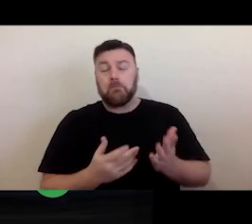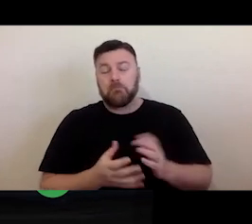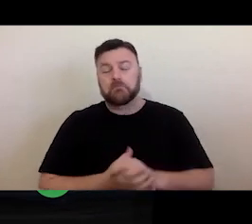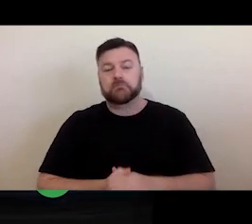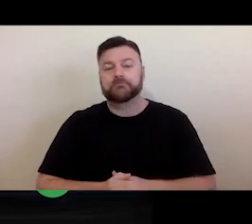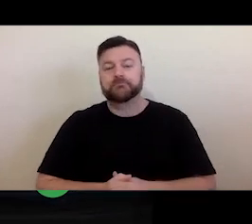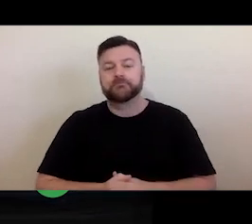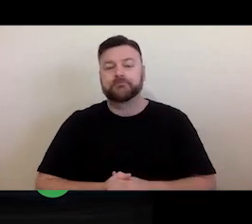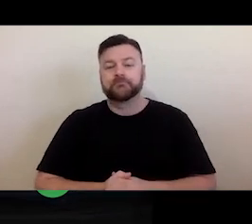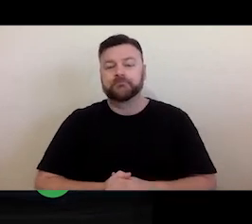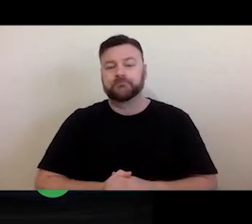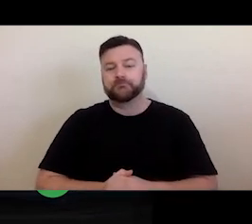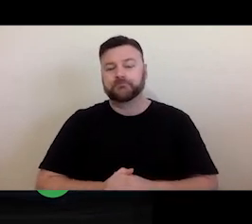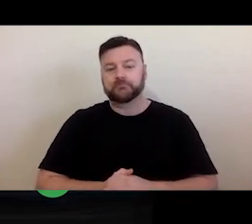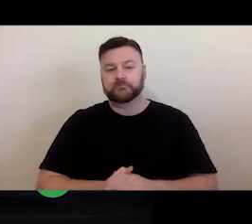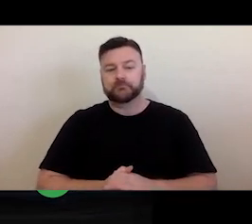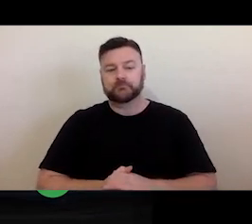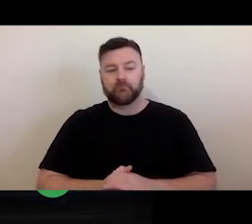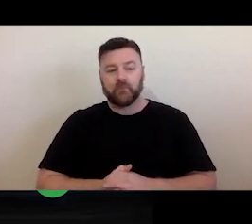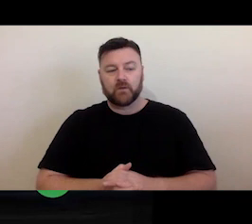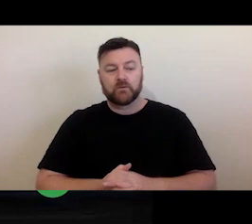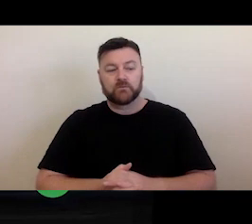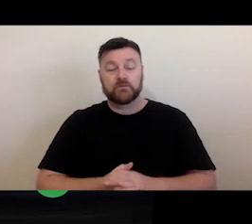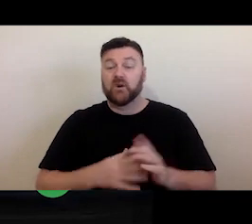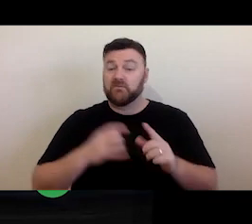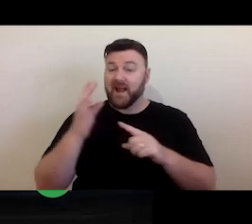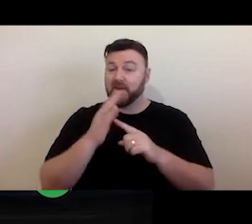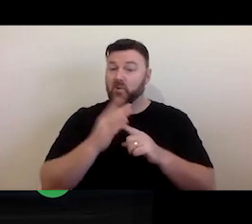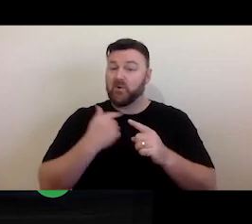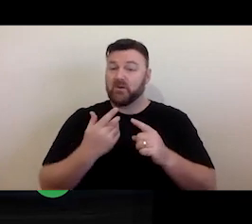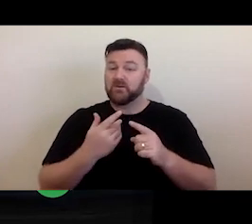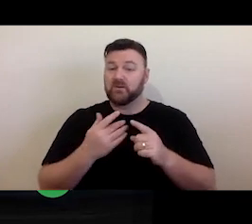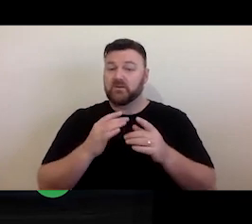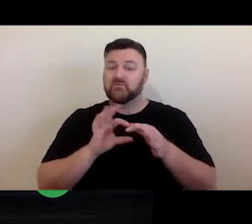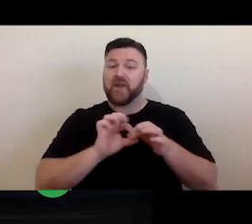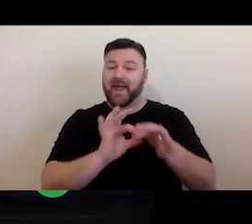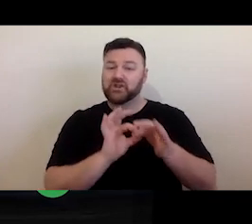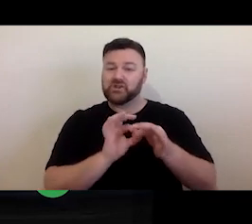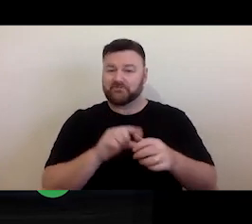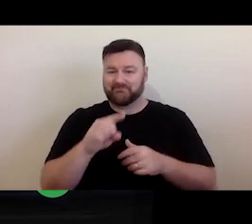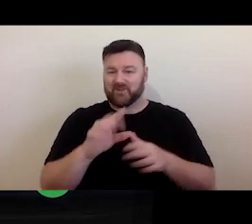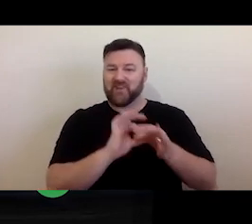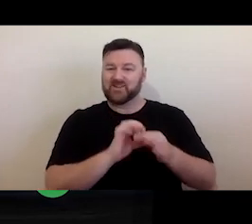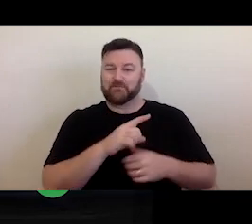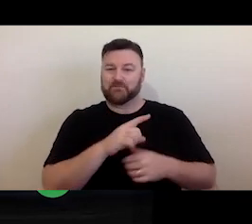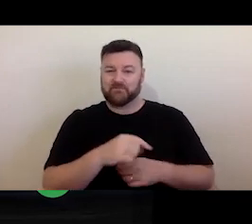Generally, you know, keep a good relationship with parties you might want to get permissions from. Talk to them about what you're doing